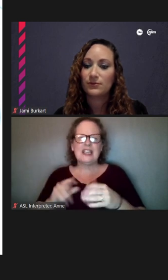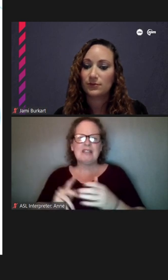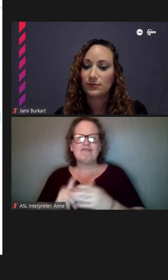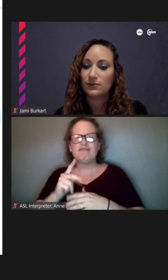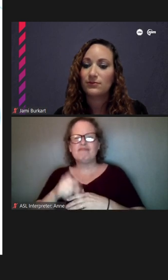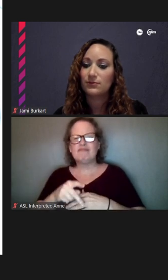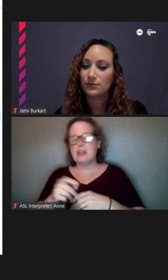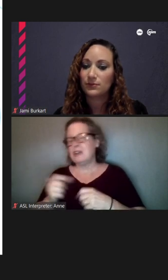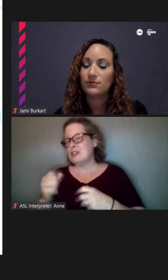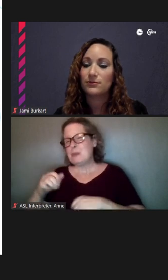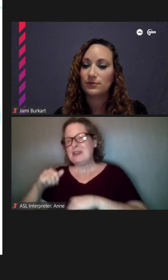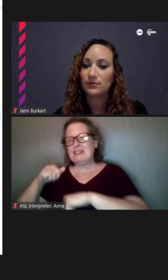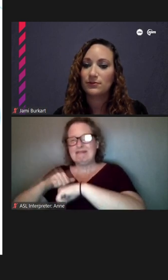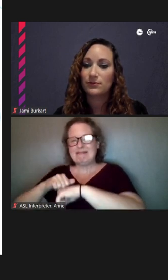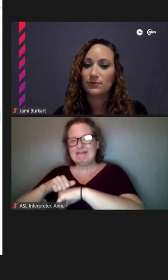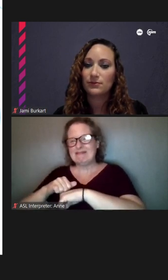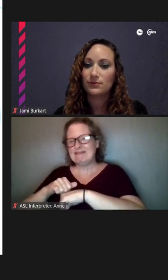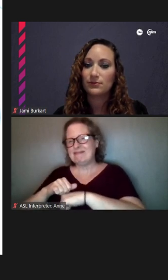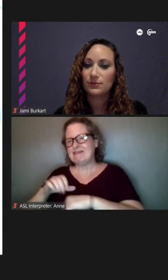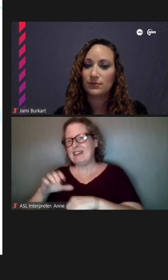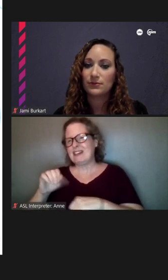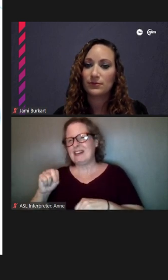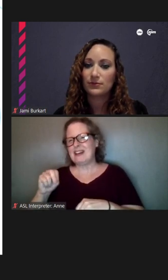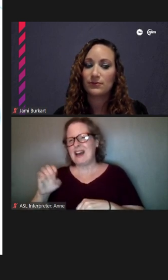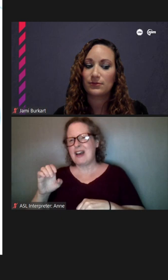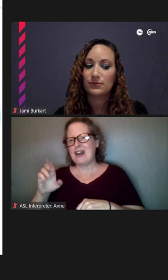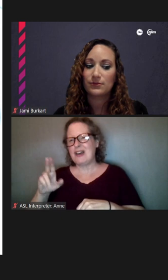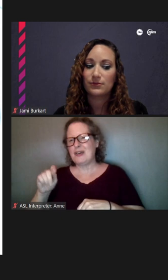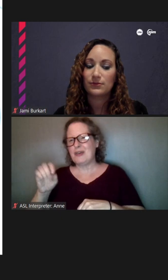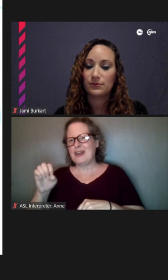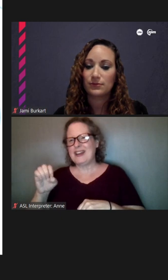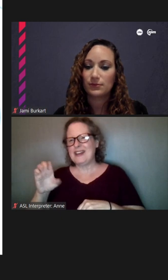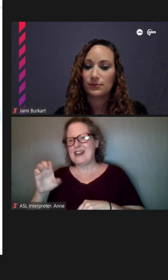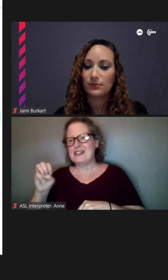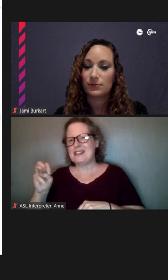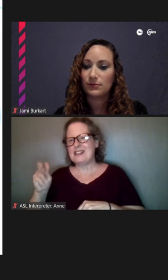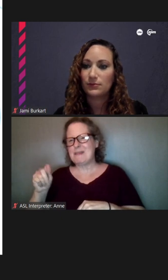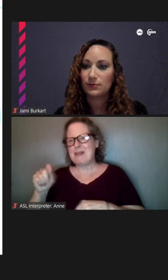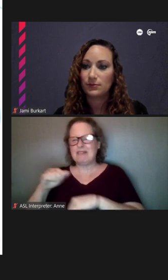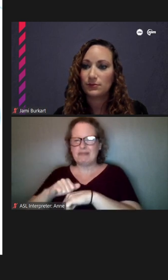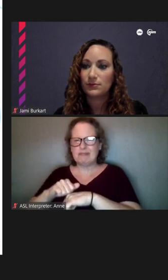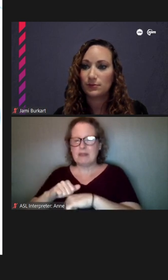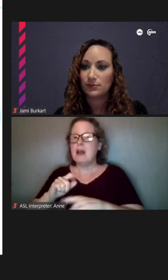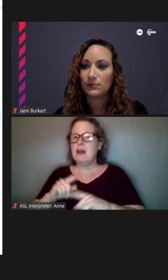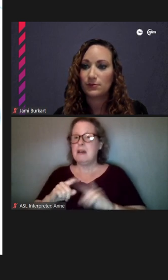and concrete, and I mean the architecture is also a part of Argyle, as well as there's nothing like